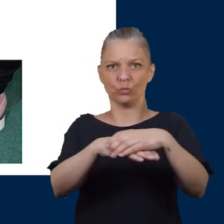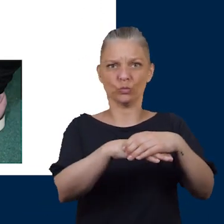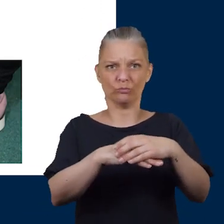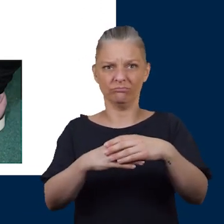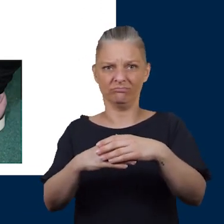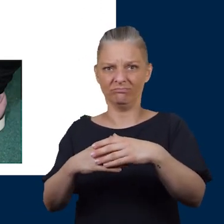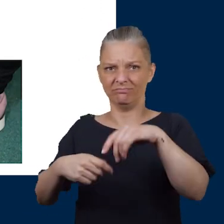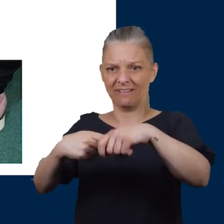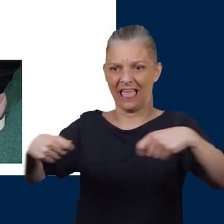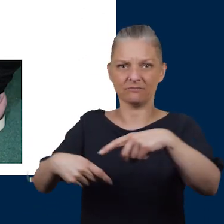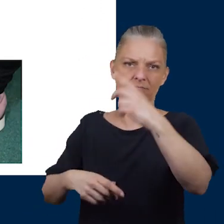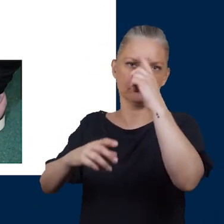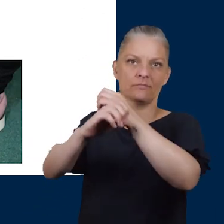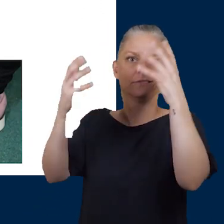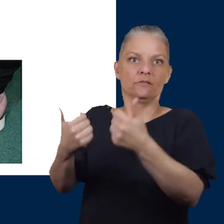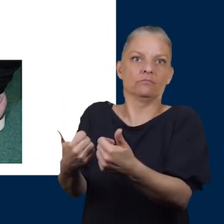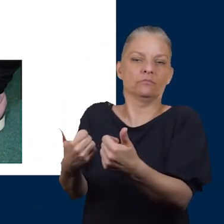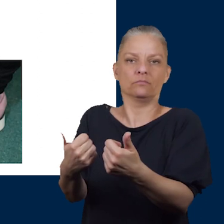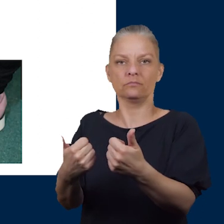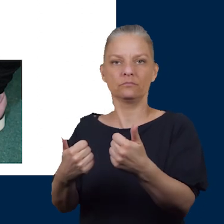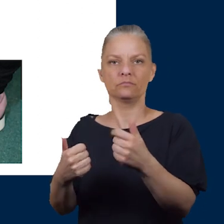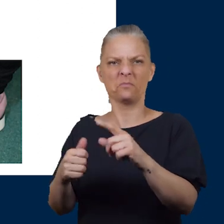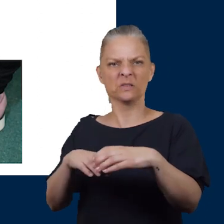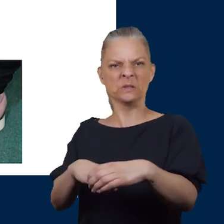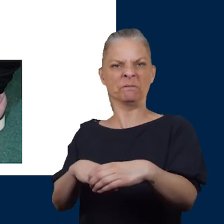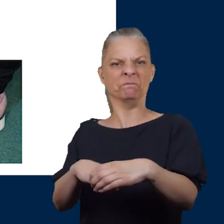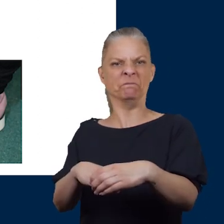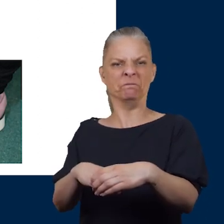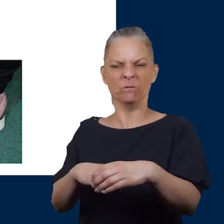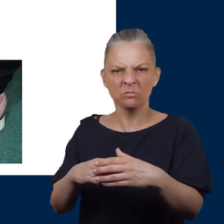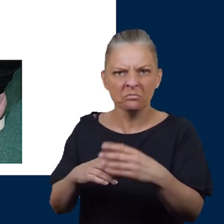We've got shoes at the bottom with the lace which is ideal but this style of shoe can be